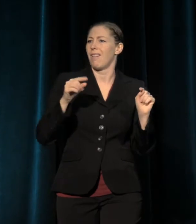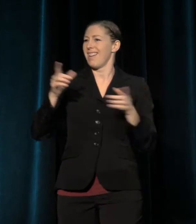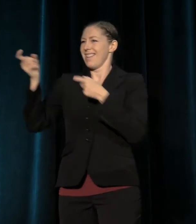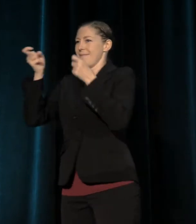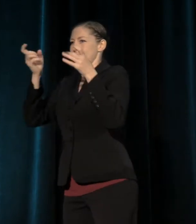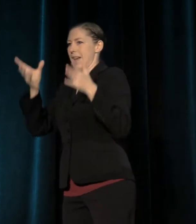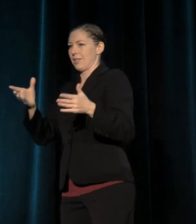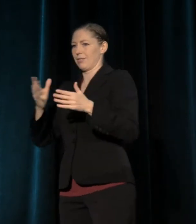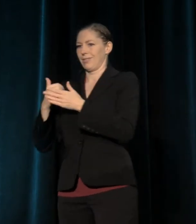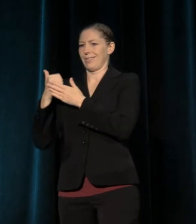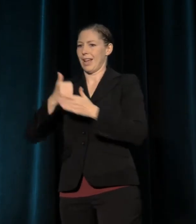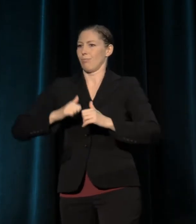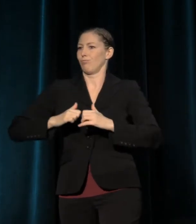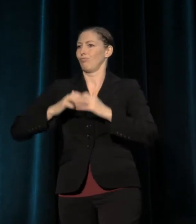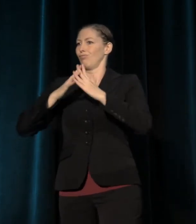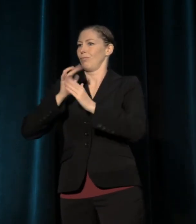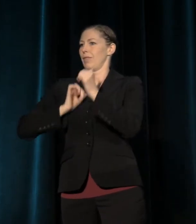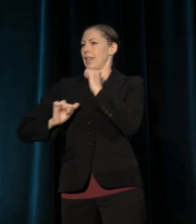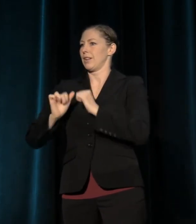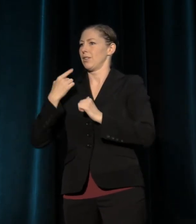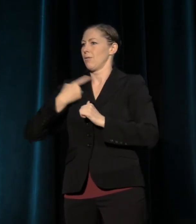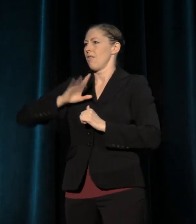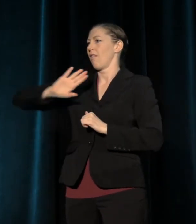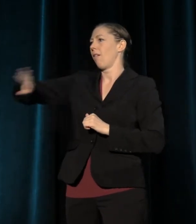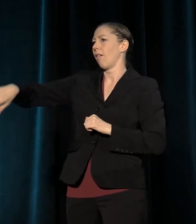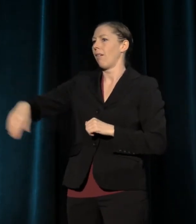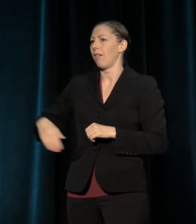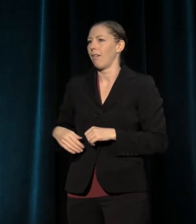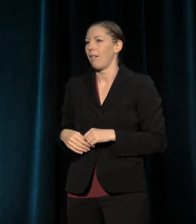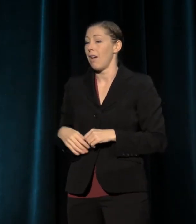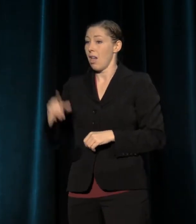We assumed that because someone was a good director, they must also be good at marketing.